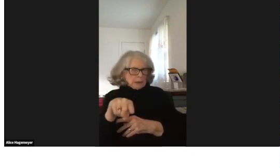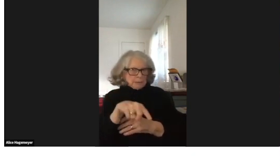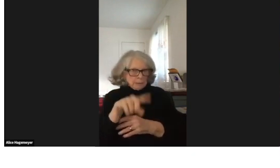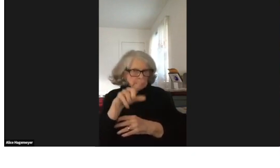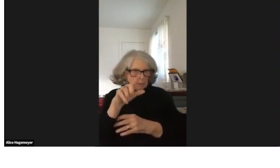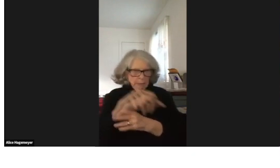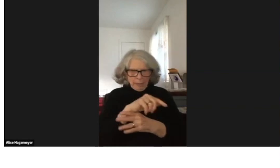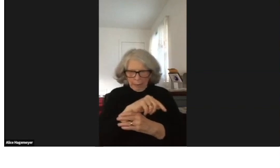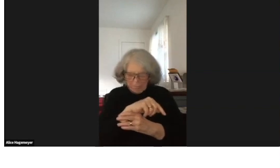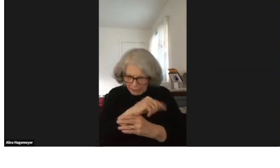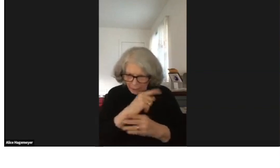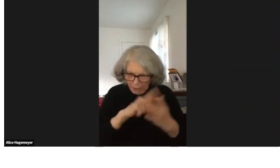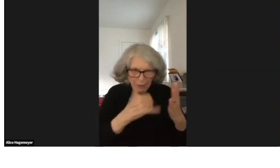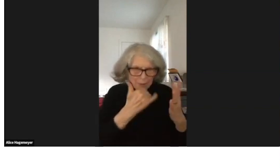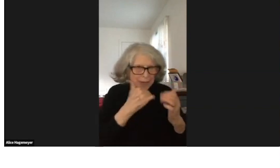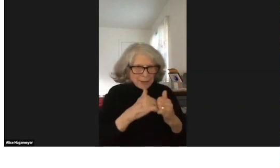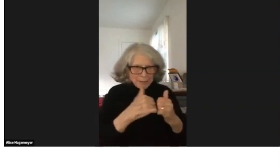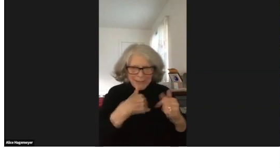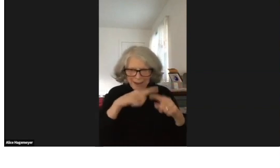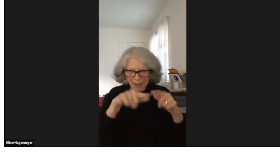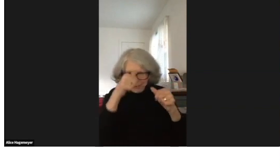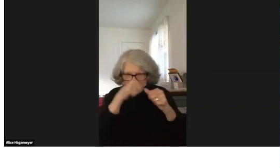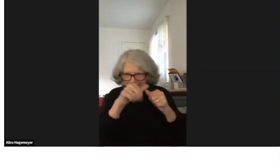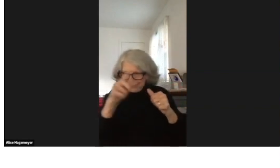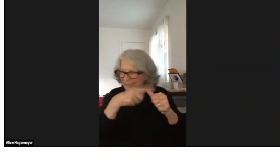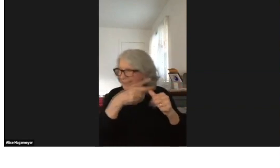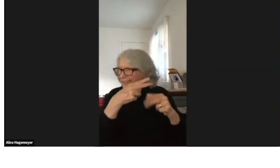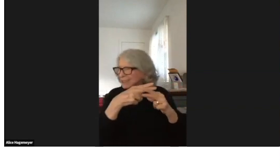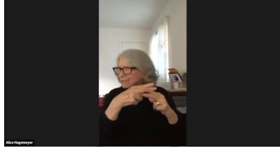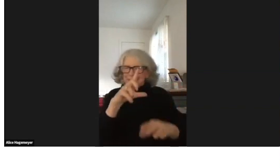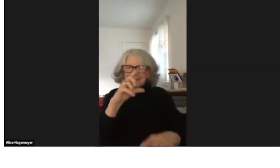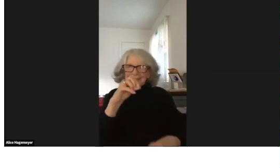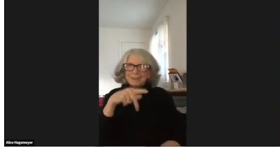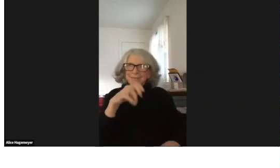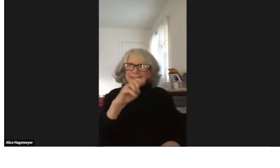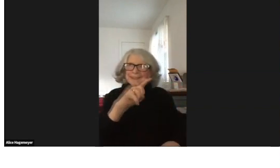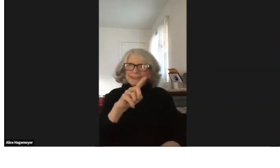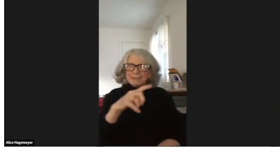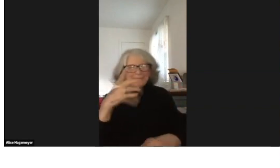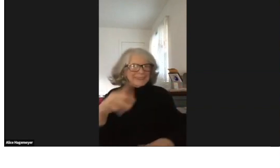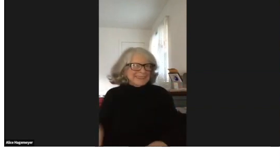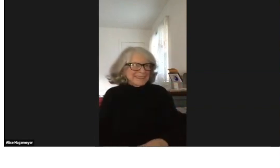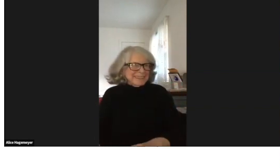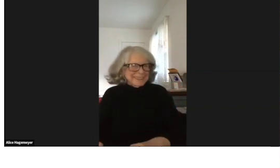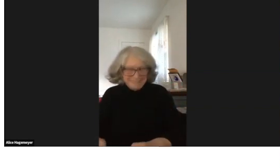And this person's name is Lopez. Uh-oh. What's wrong with me? I can't remember the first name.